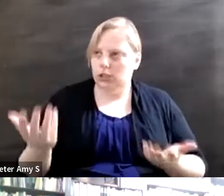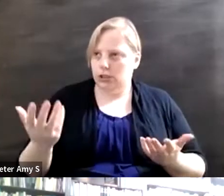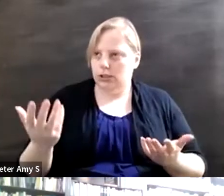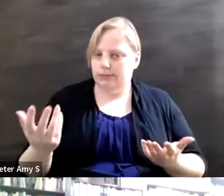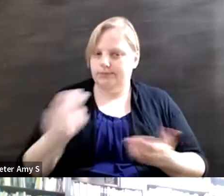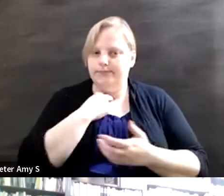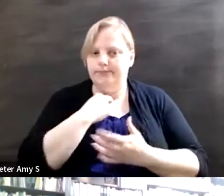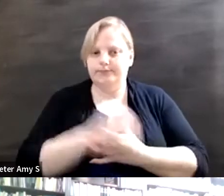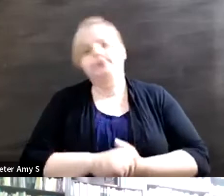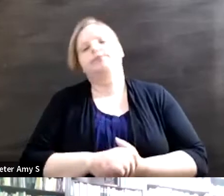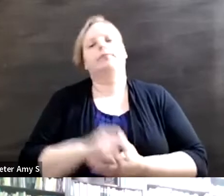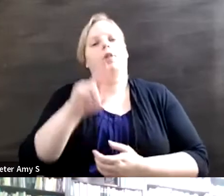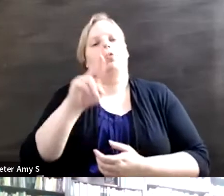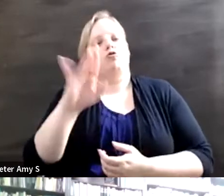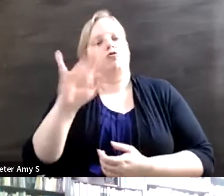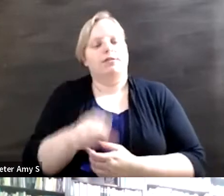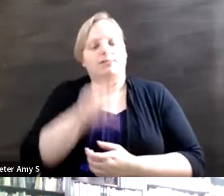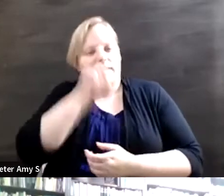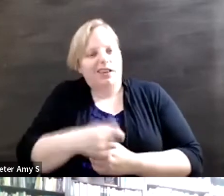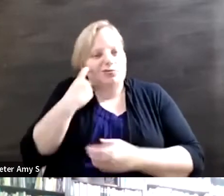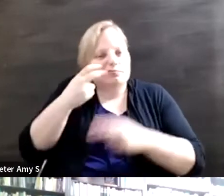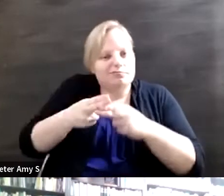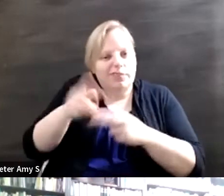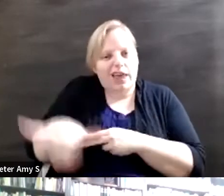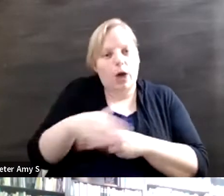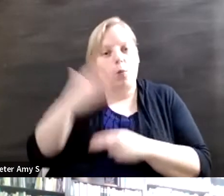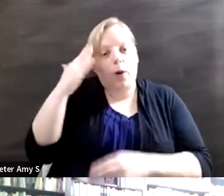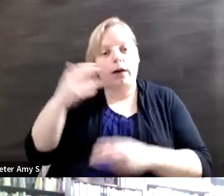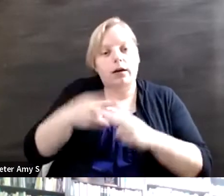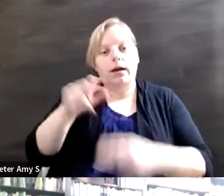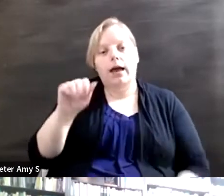I love that you just touched on that because ableism is a huge issue that is faced by the